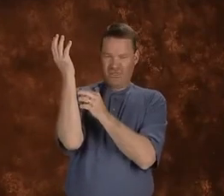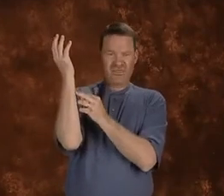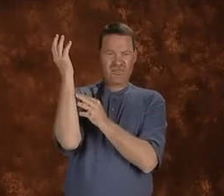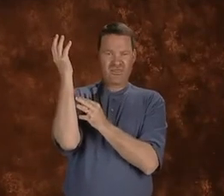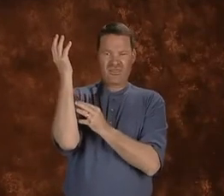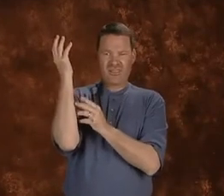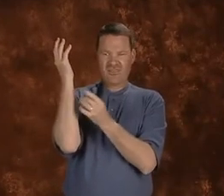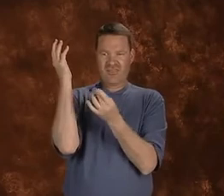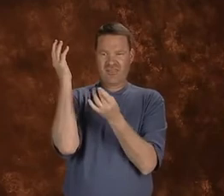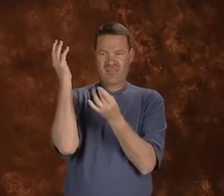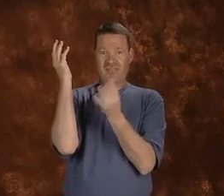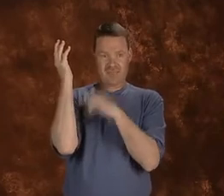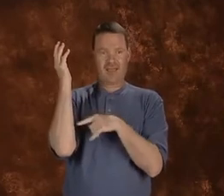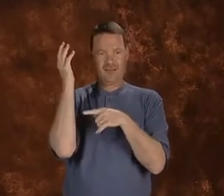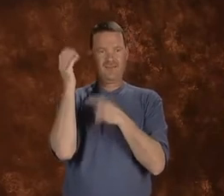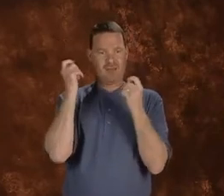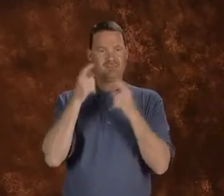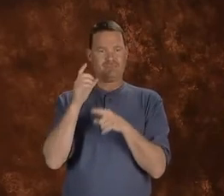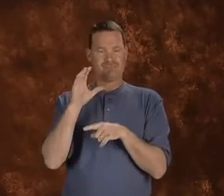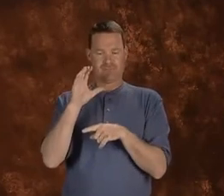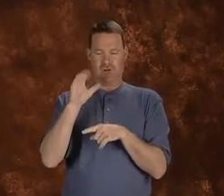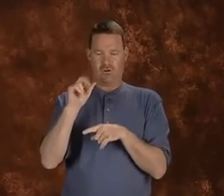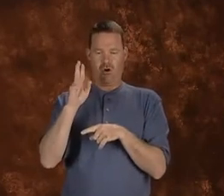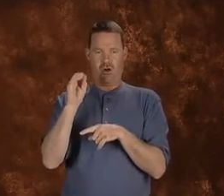Have you ever seen maple syrup? That comes from a tree!